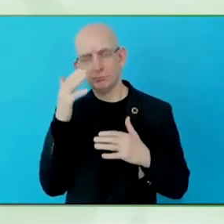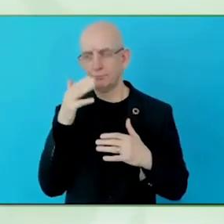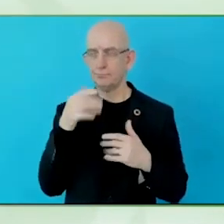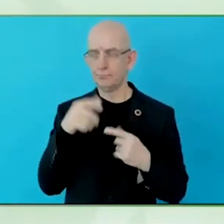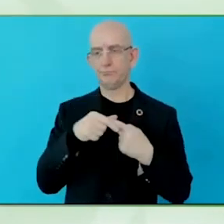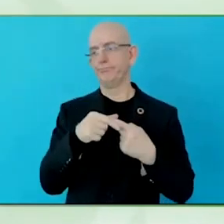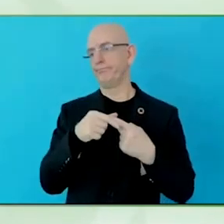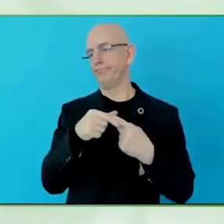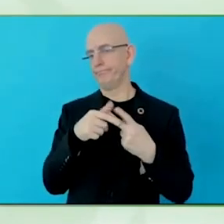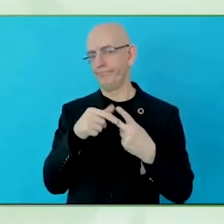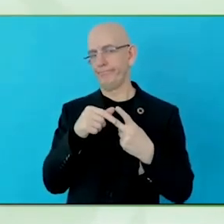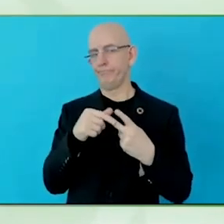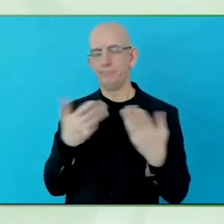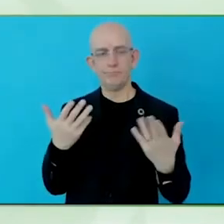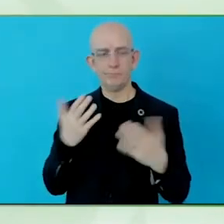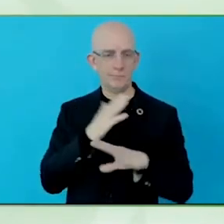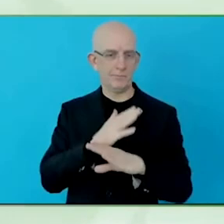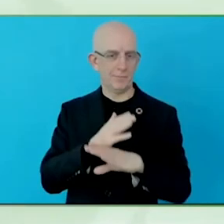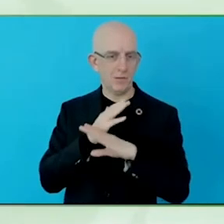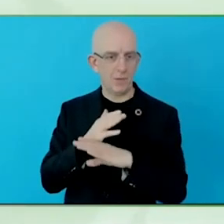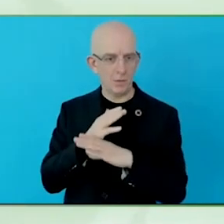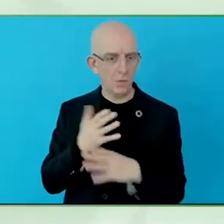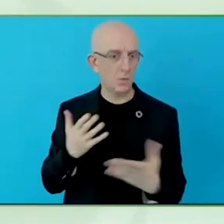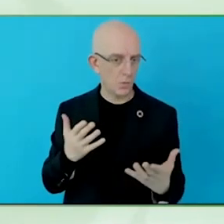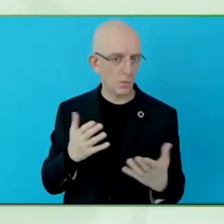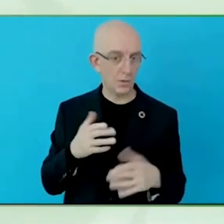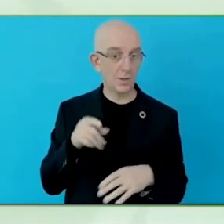from a cultural perspective, the whole topic of the assistive technology and disability.